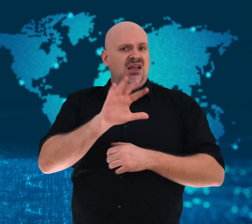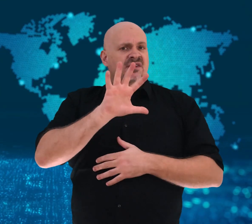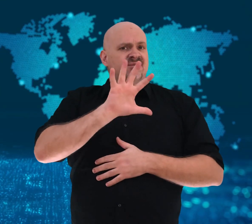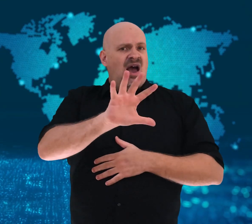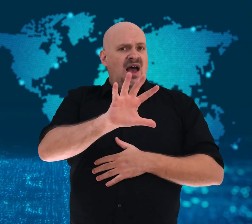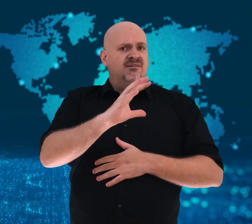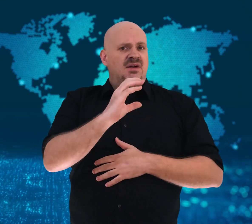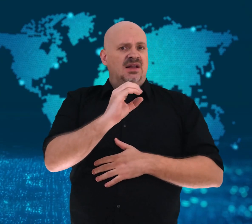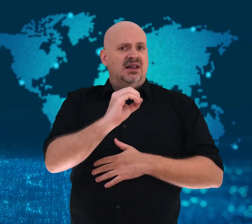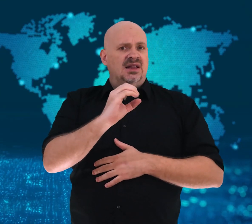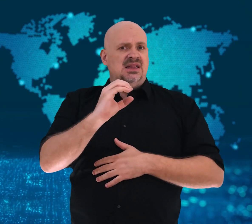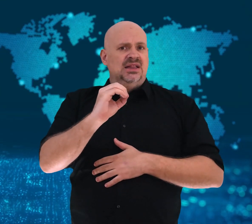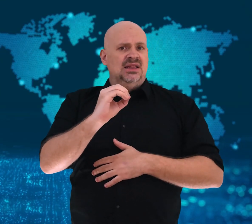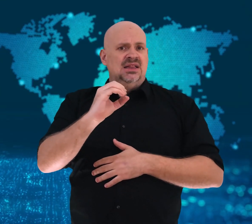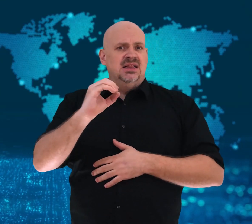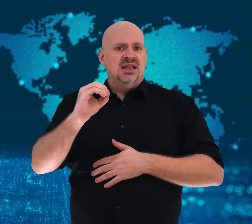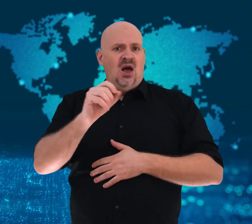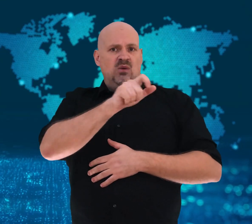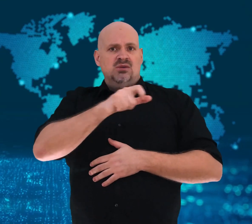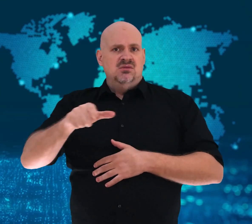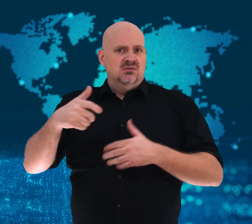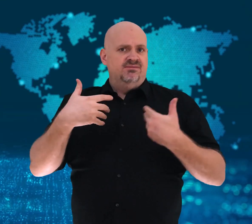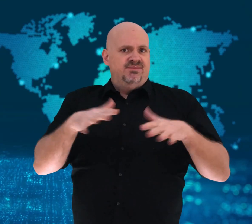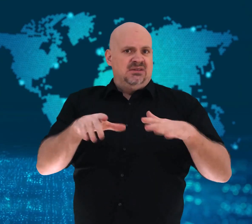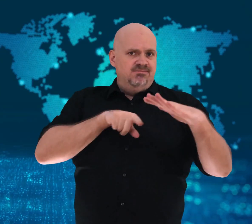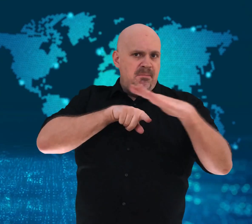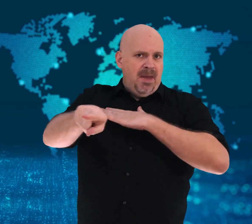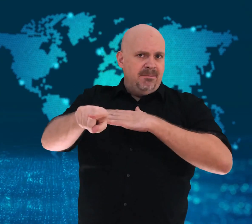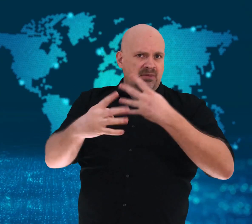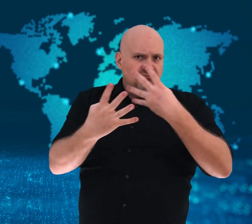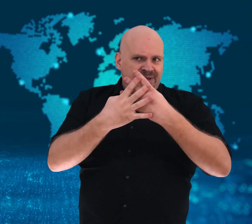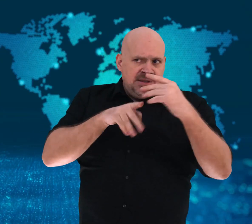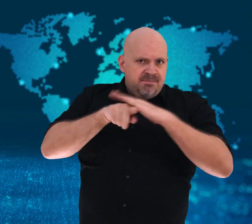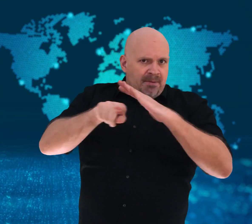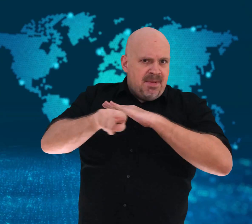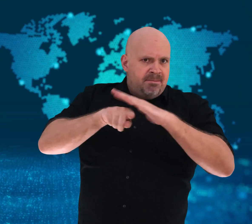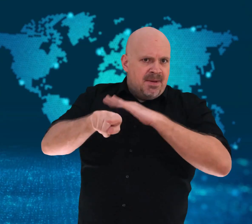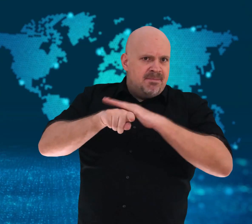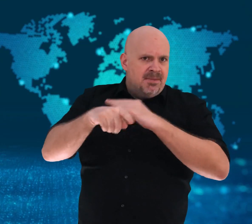around 5,000 prisoners have escaped.